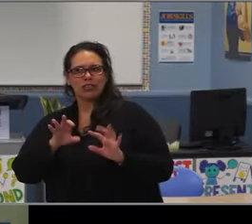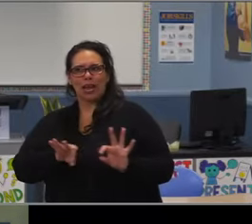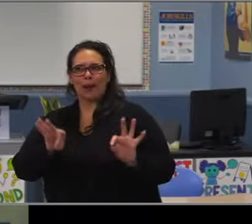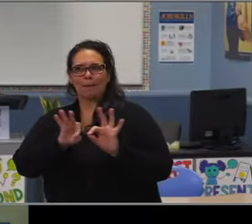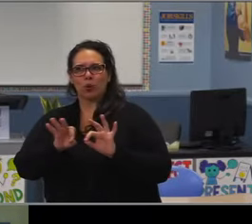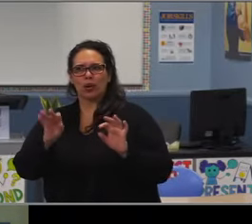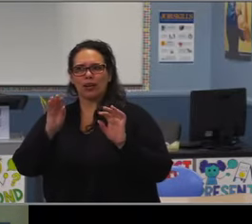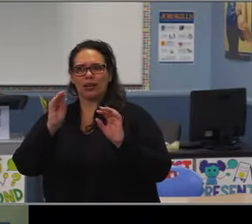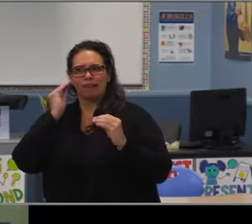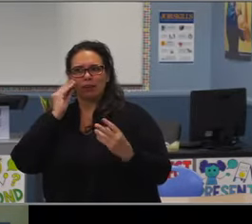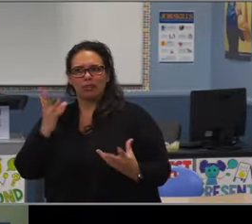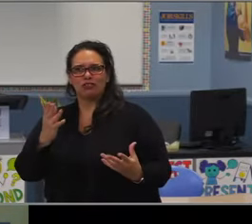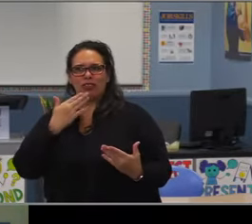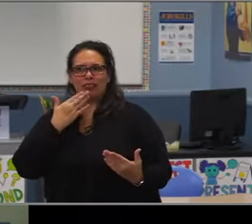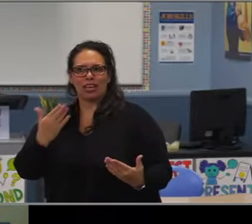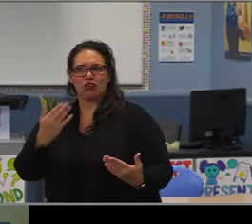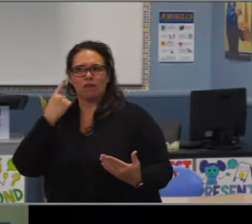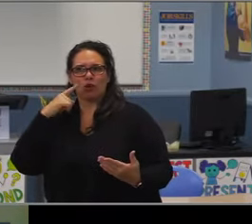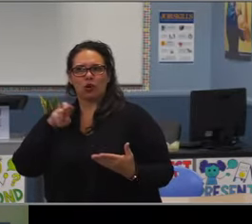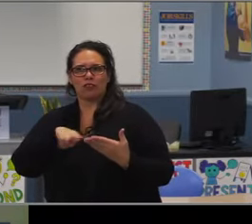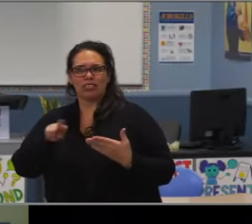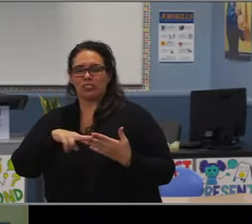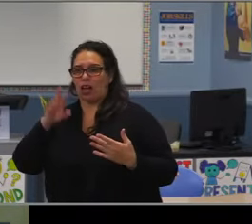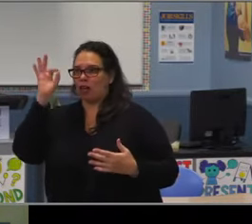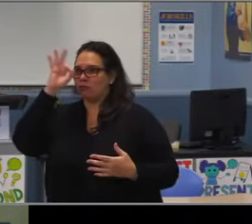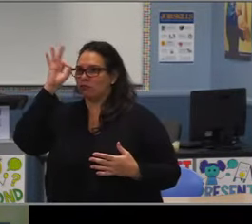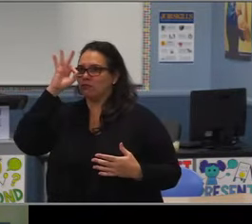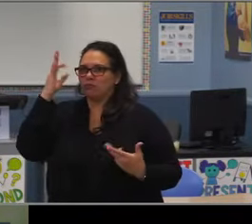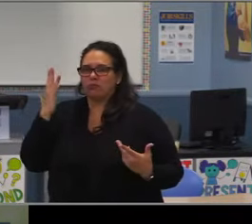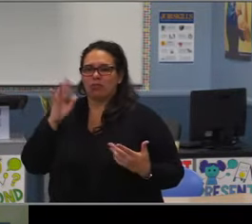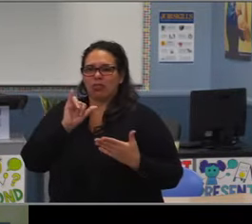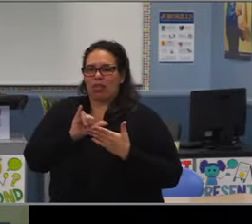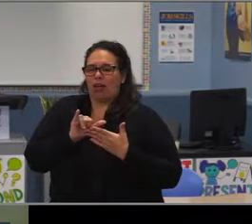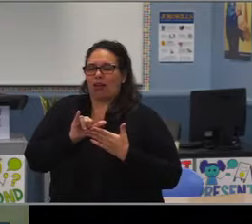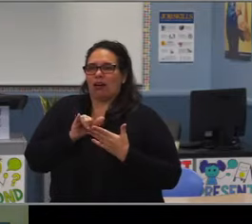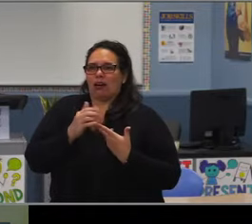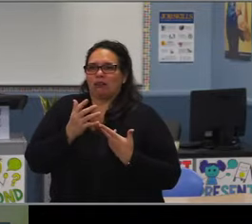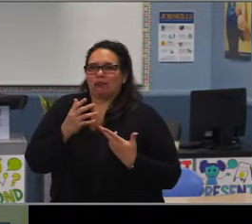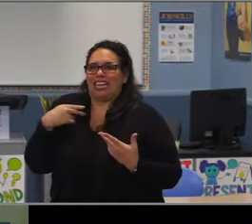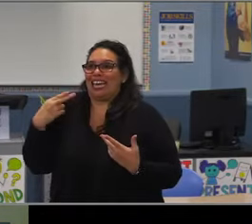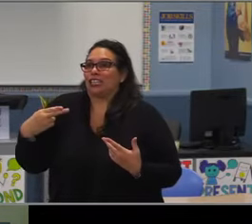in addition to their middle school responsibility is the support of their elementary program